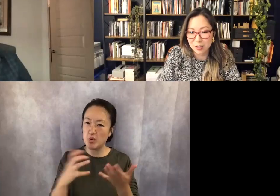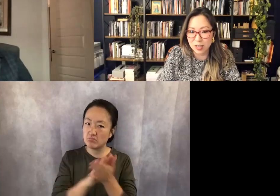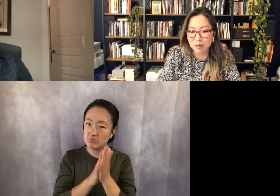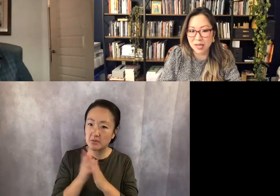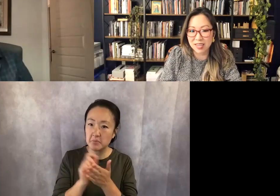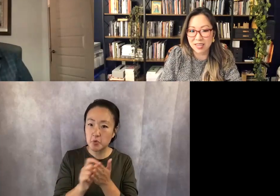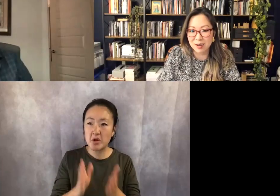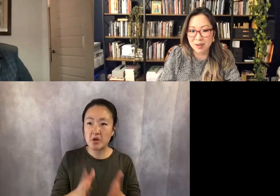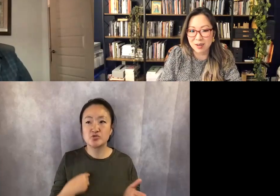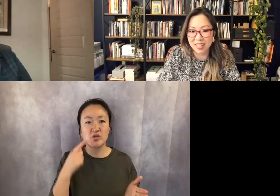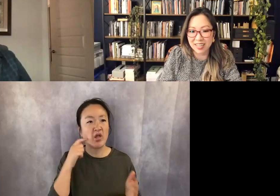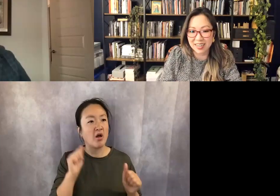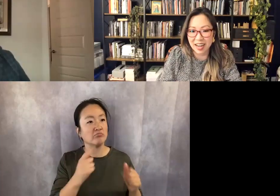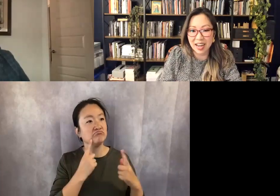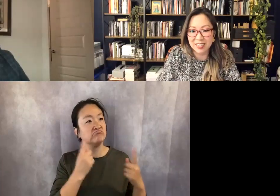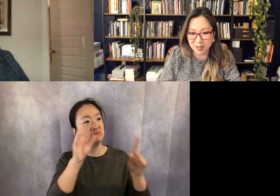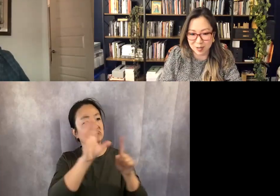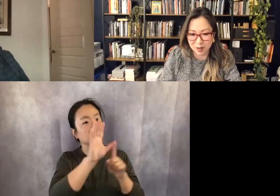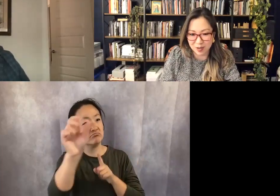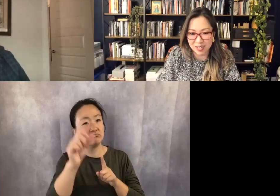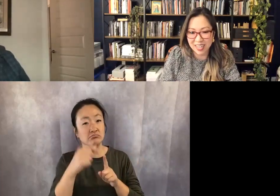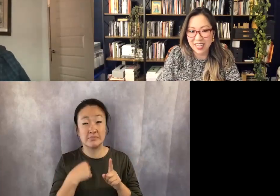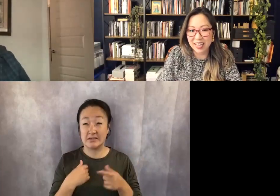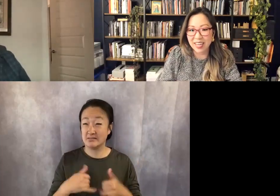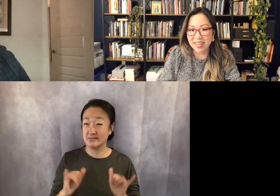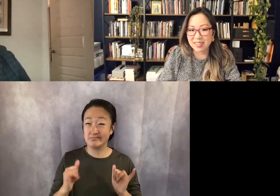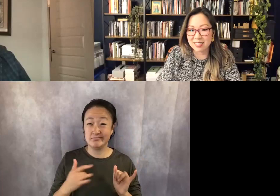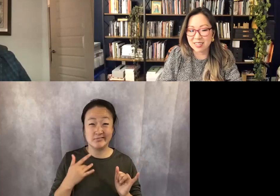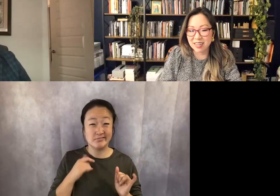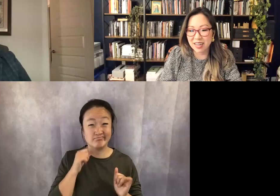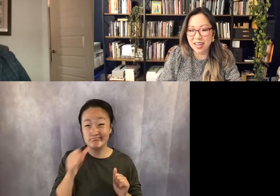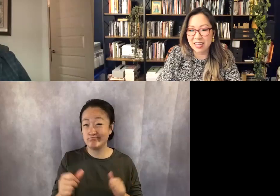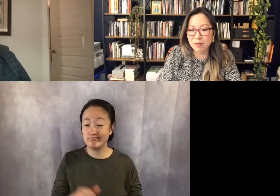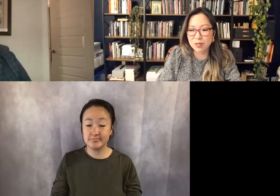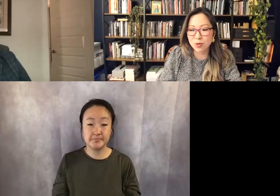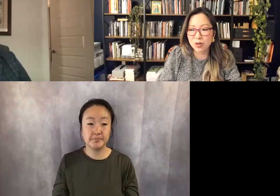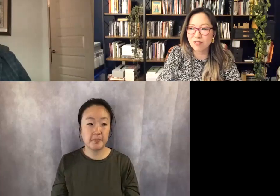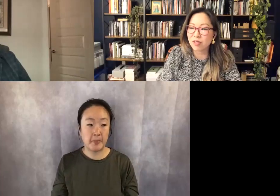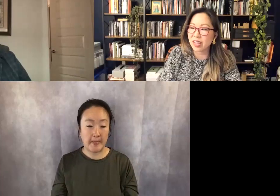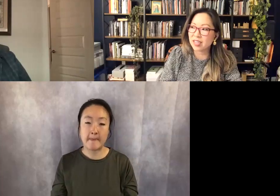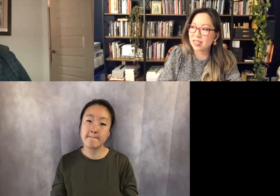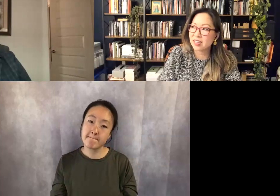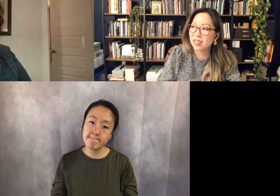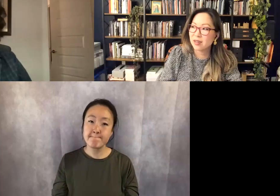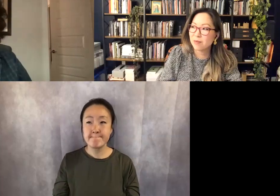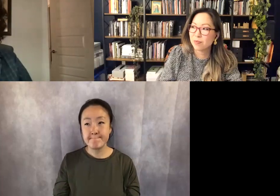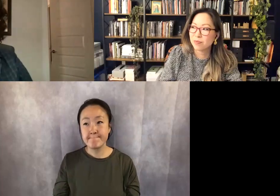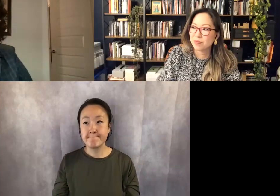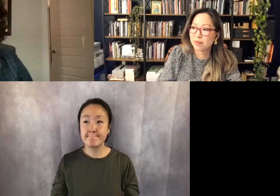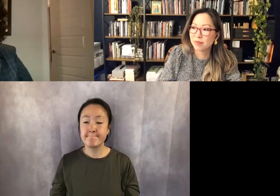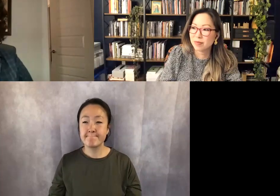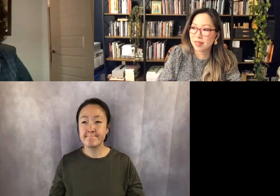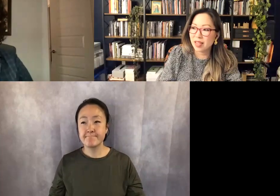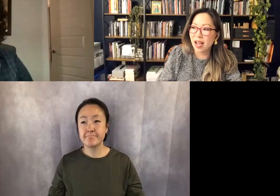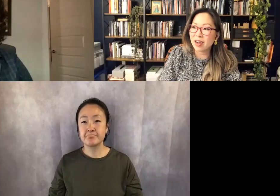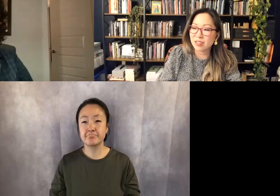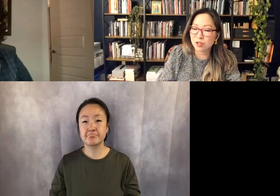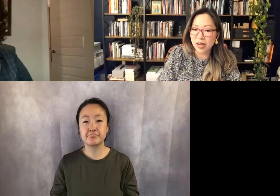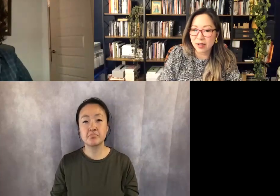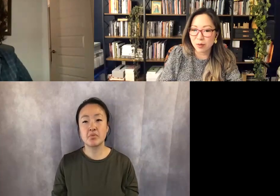she could make it in a way that I still don't, and it was sort of like I got to write it